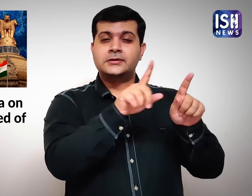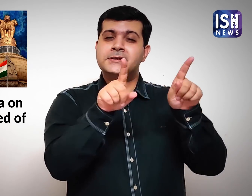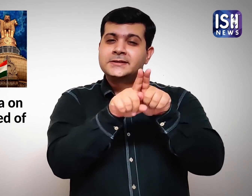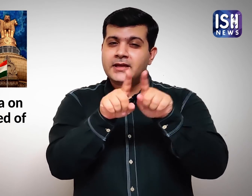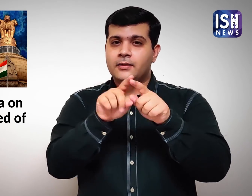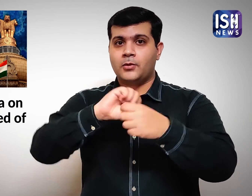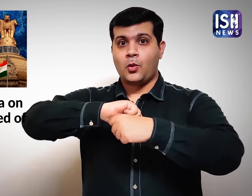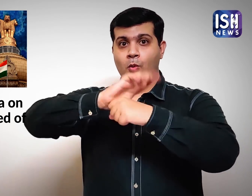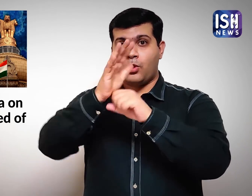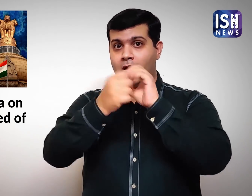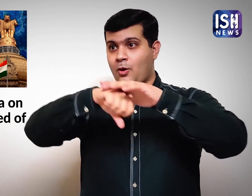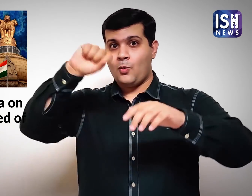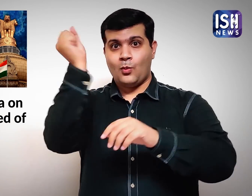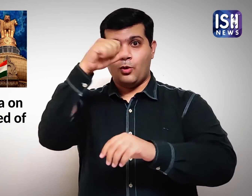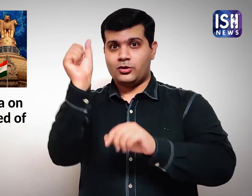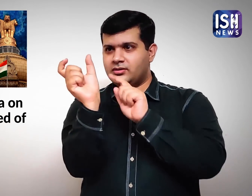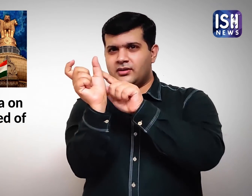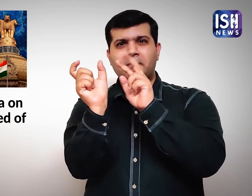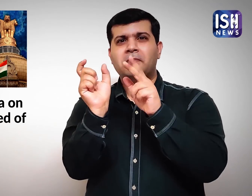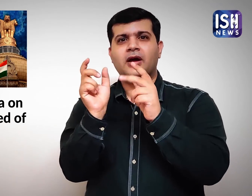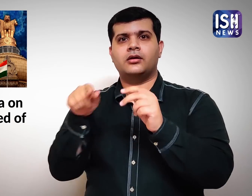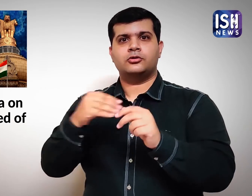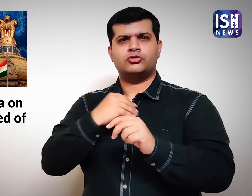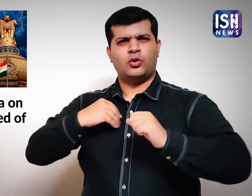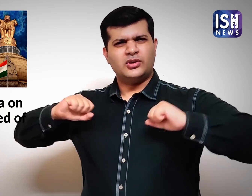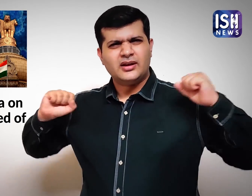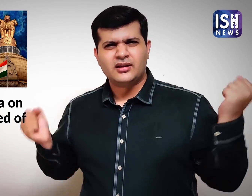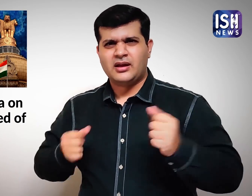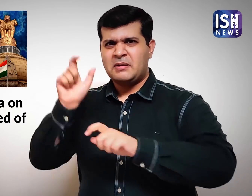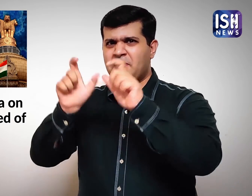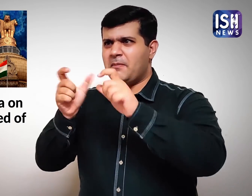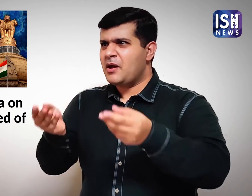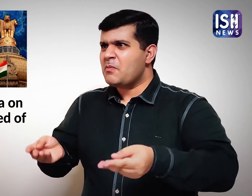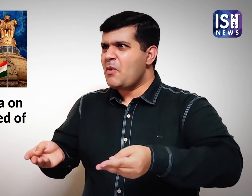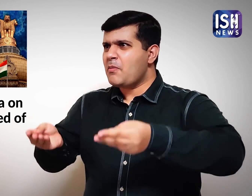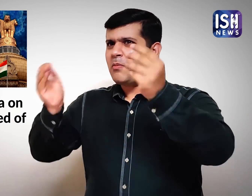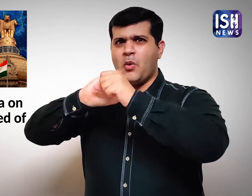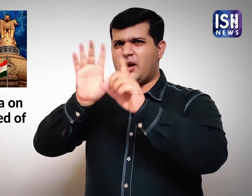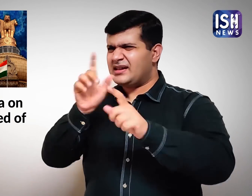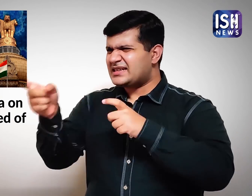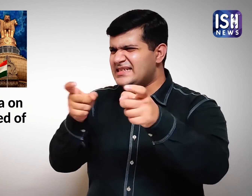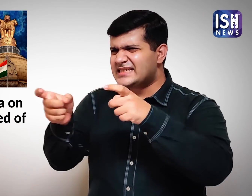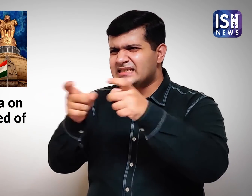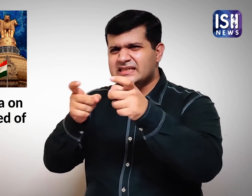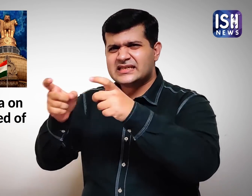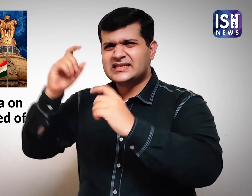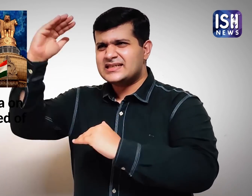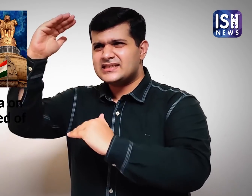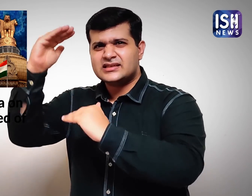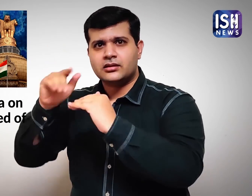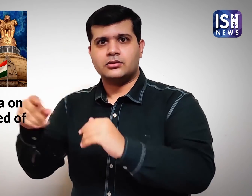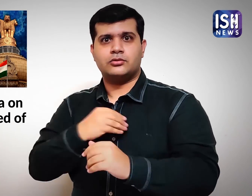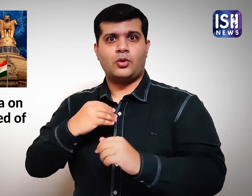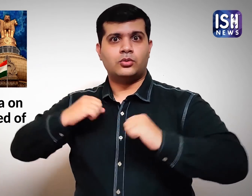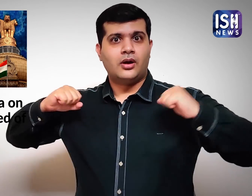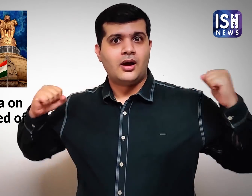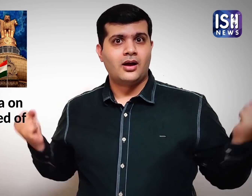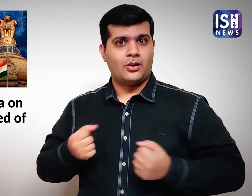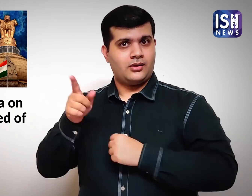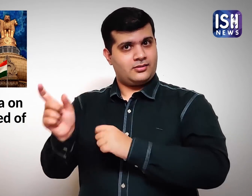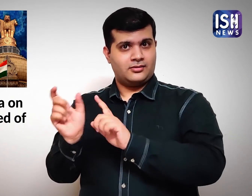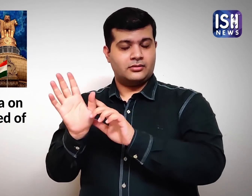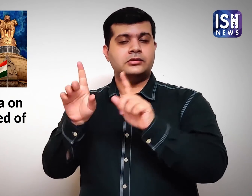'Corona Warriors' are doctors who work hard contain the spread of coronavirus.